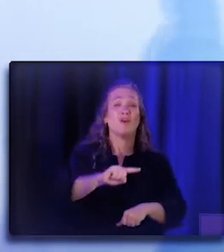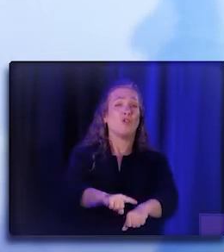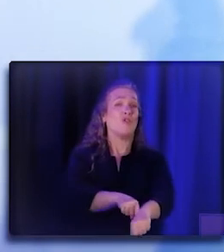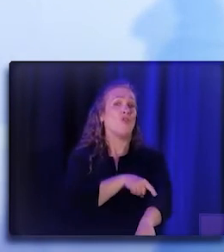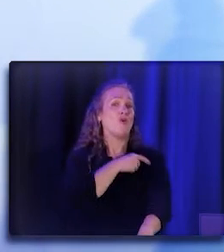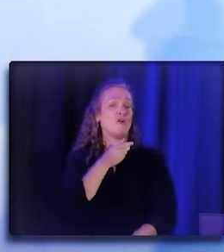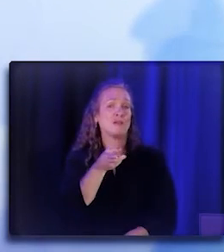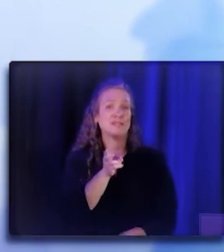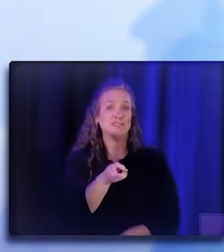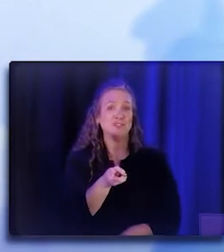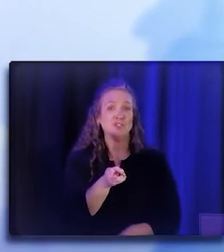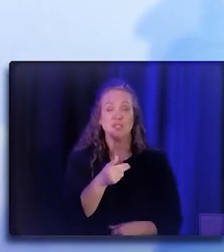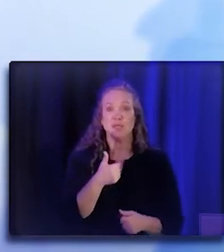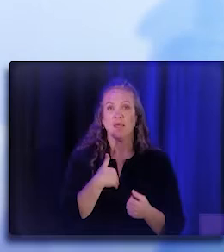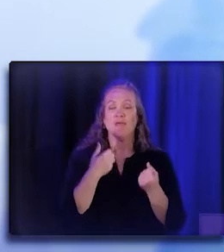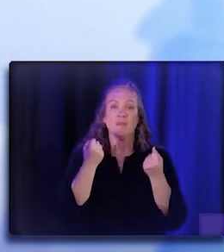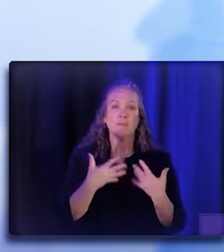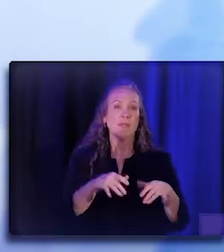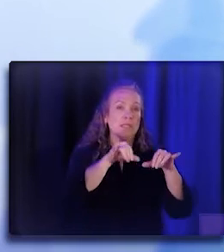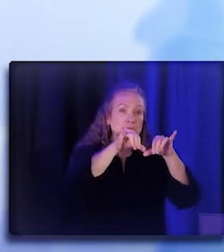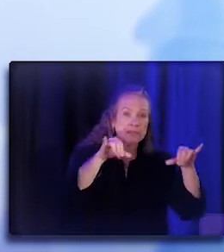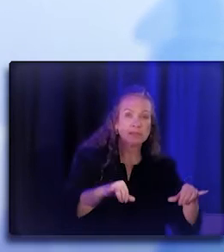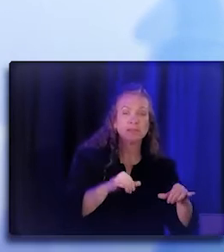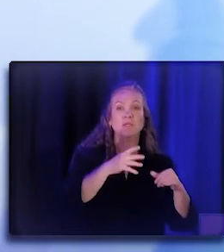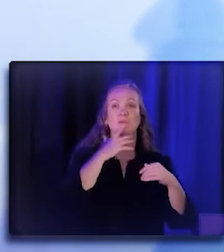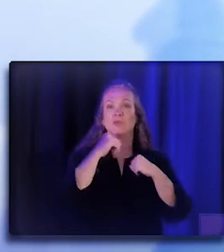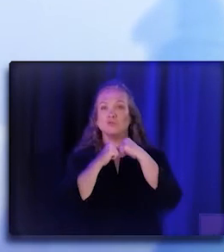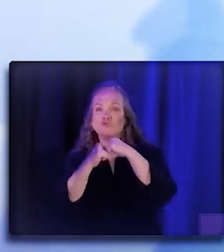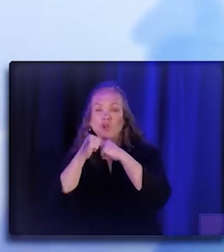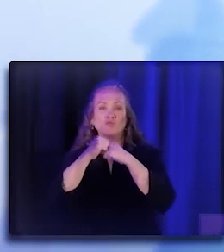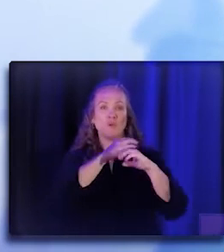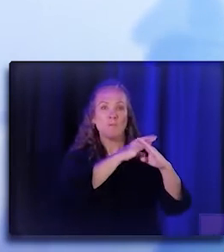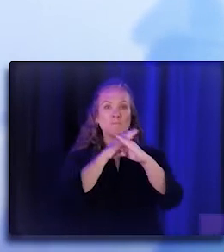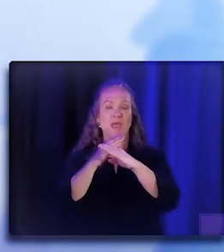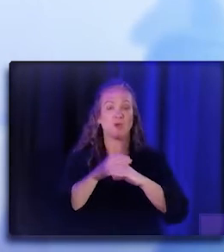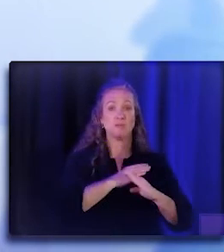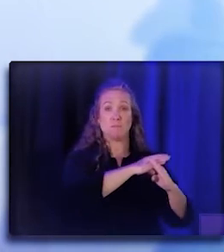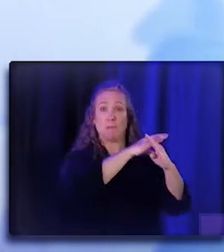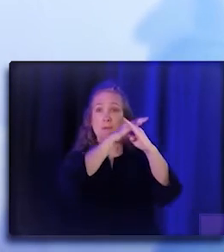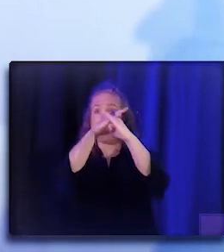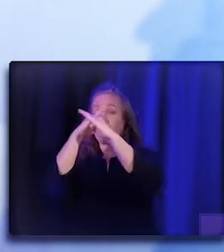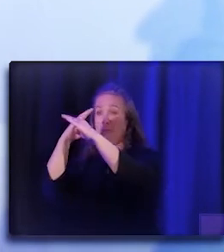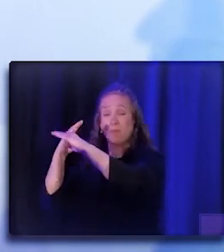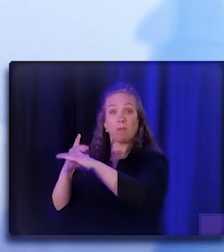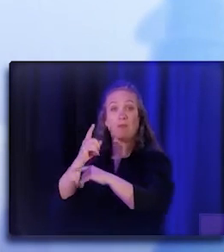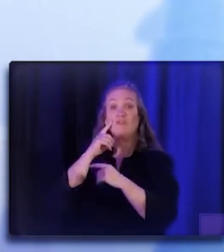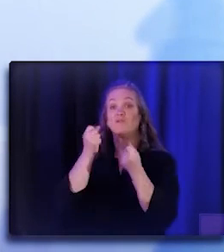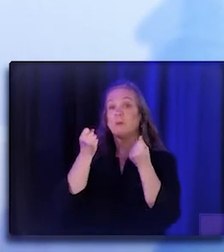of many institutional and structural barriers that have created inequities for many low-income populations,